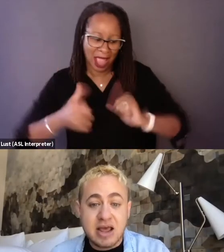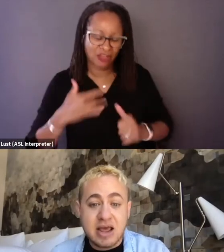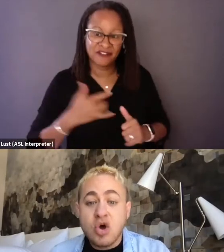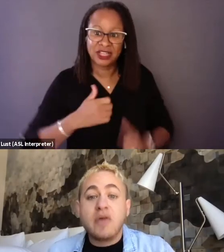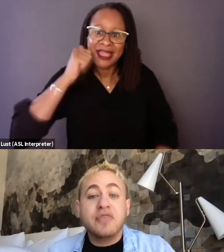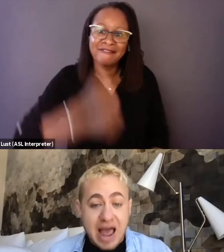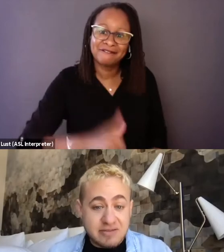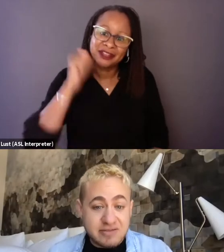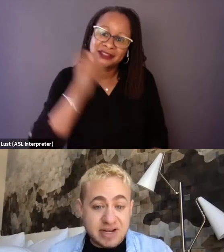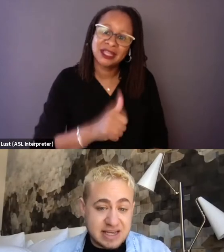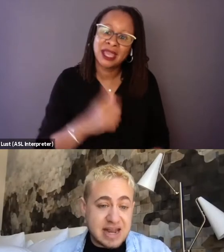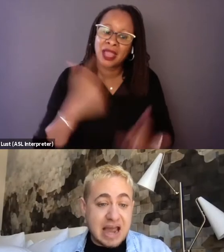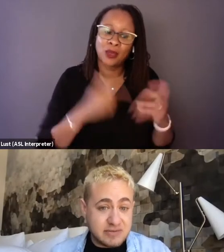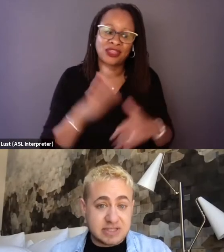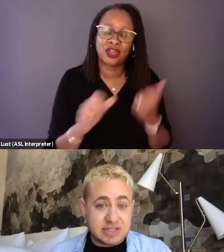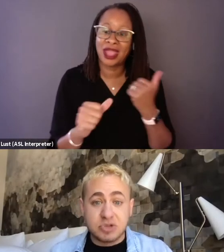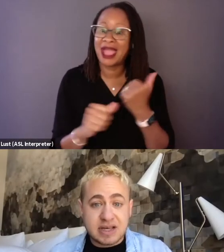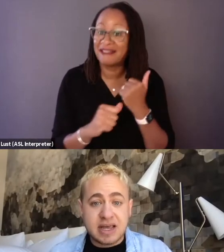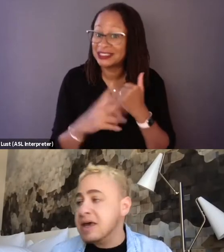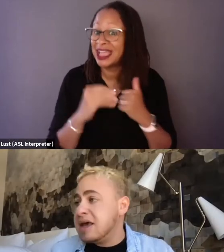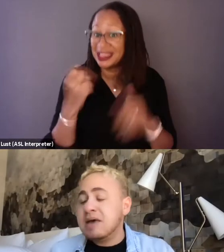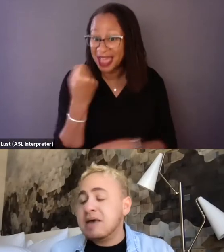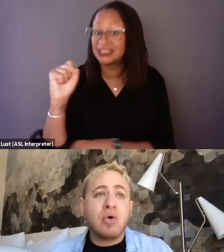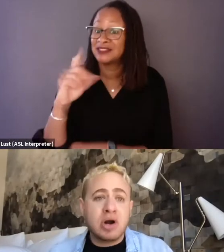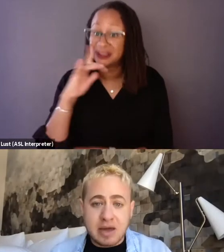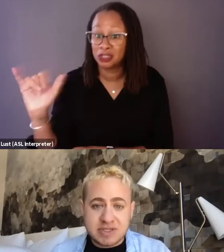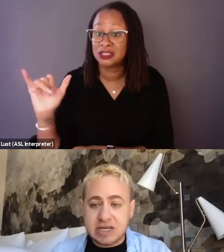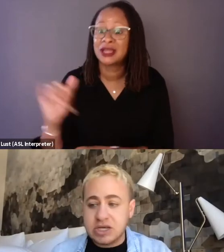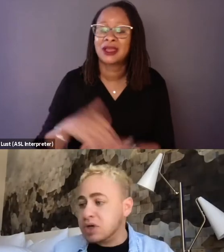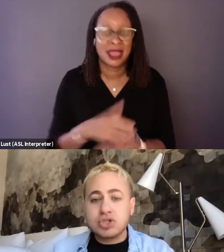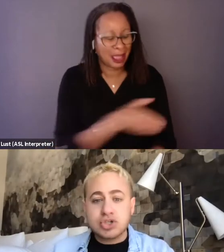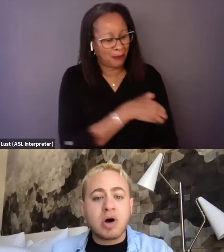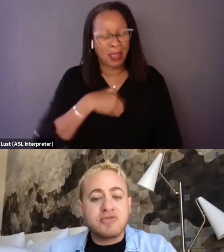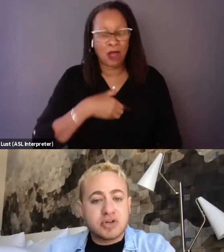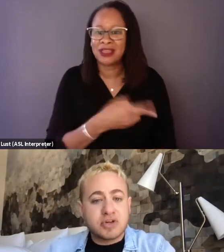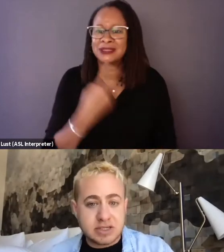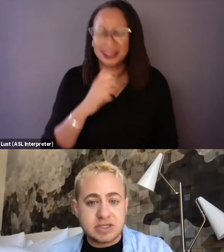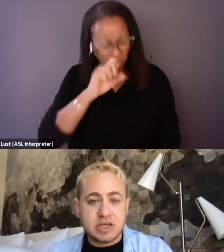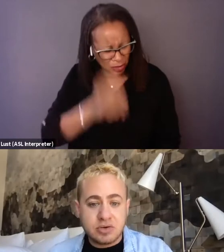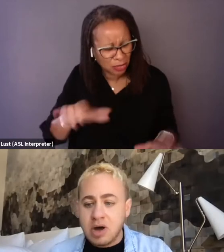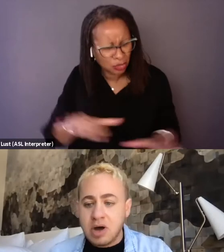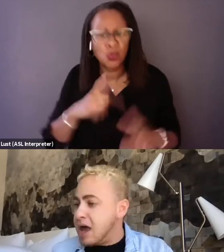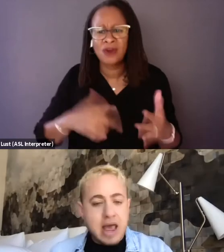and what their advocacy and activism looks like. Empowering them to say, you can do what feels right to you,